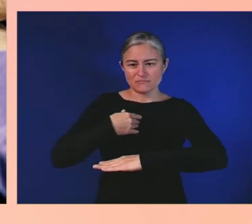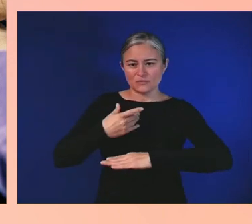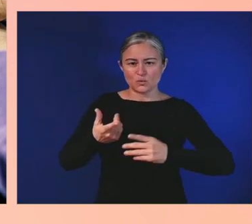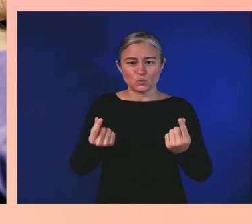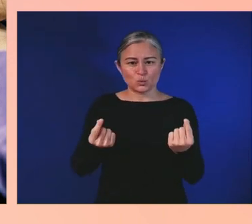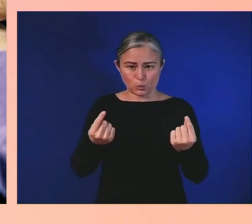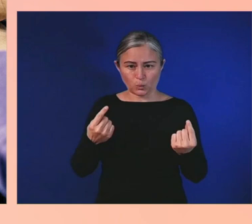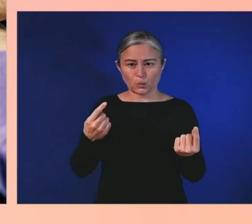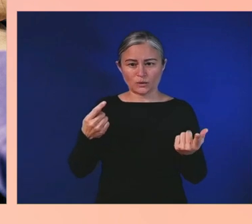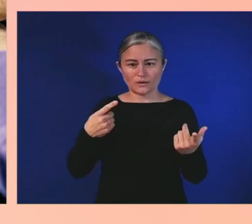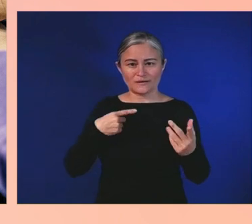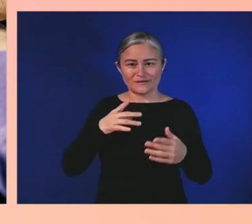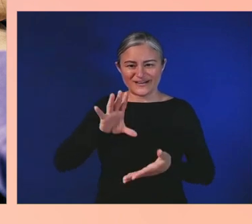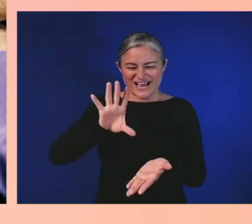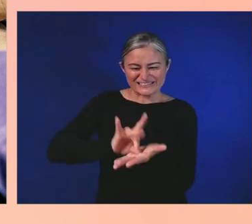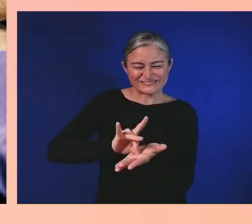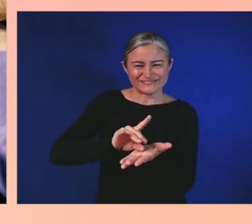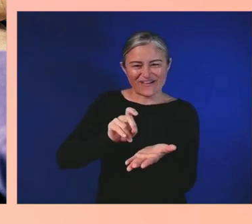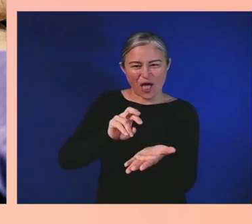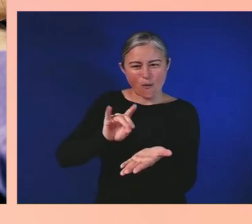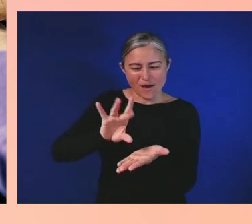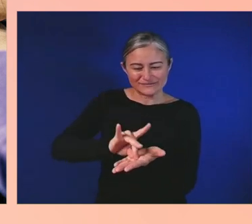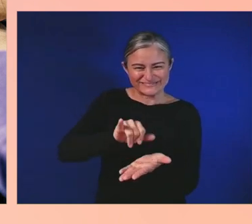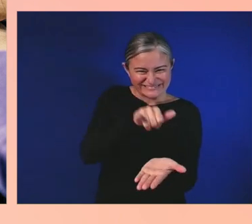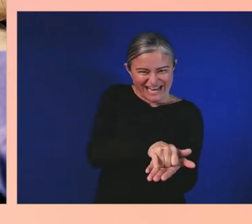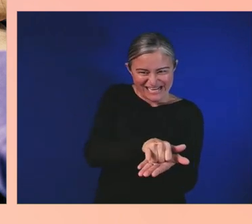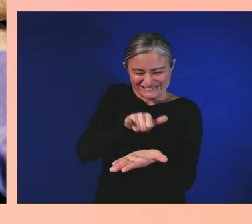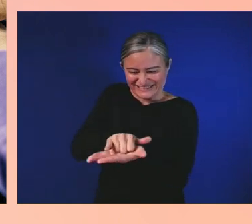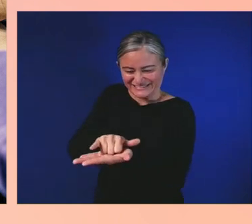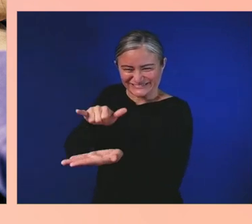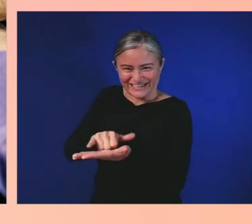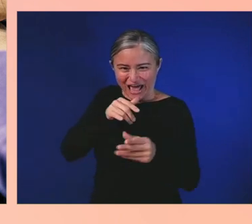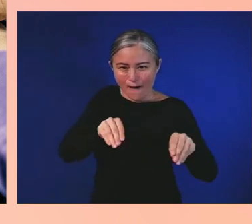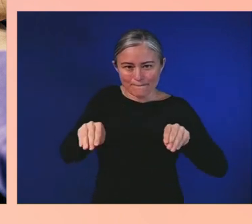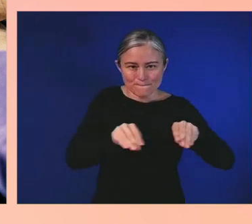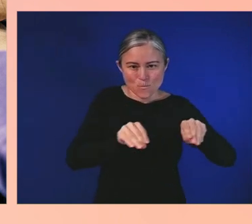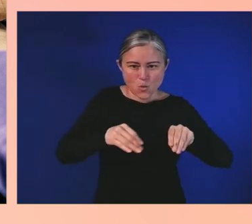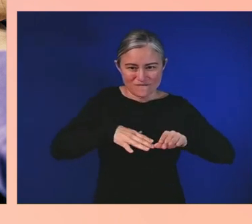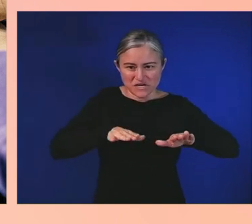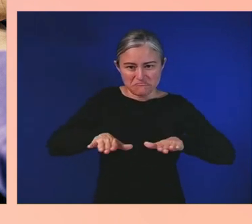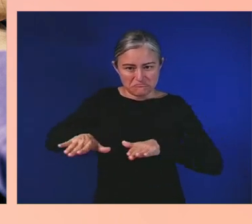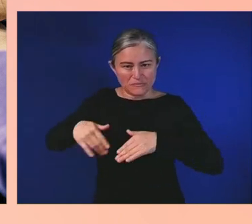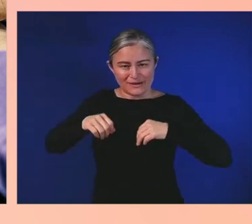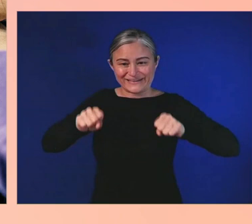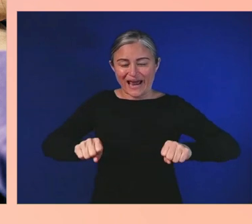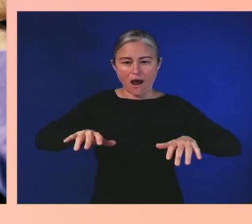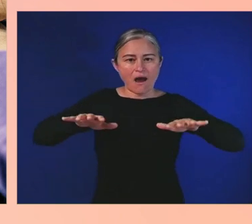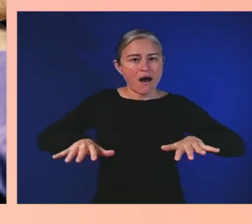and I'm able to play any type of game. Now, with the elite controller,